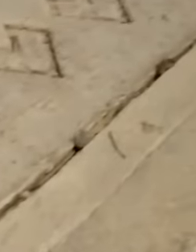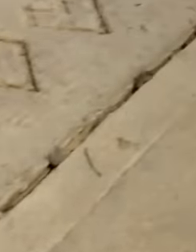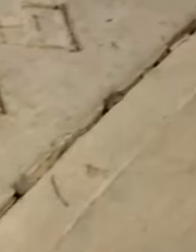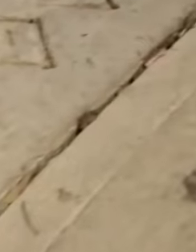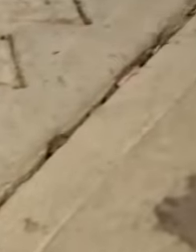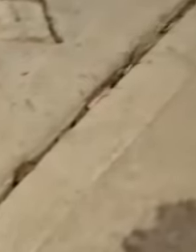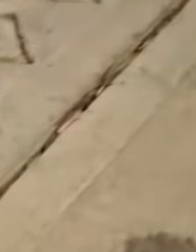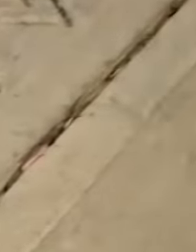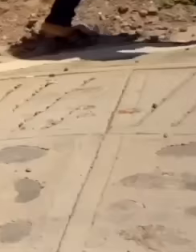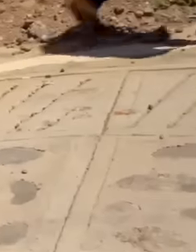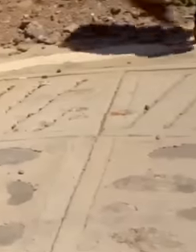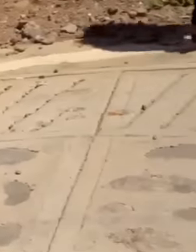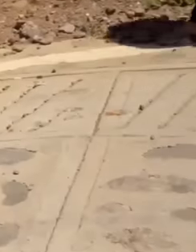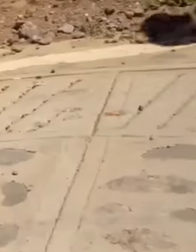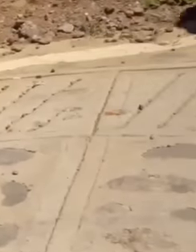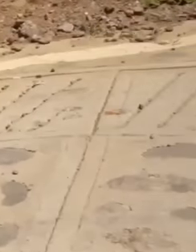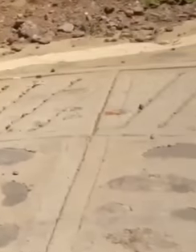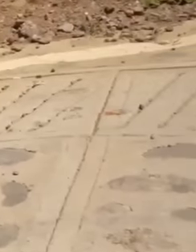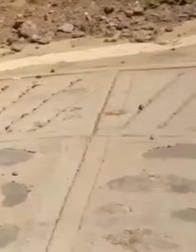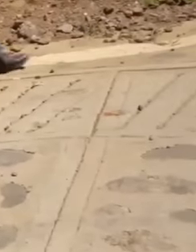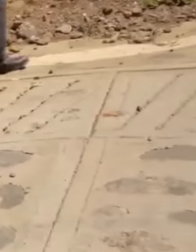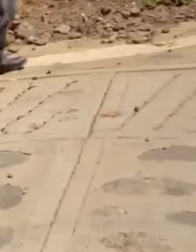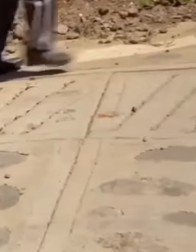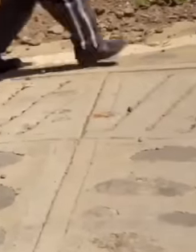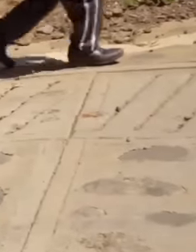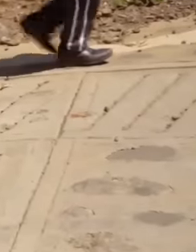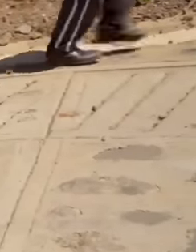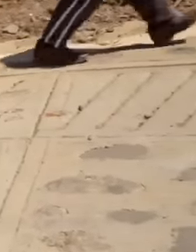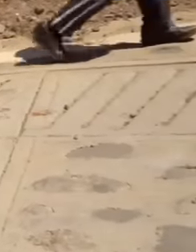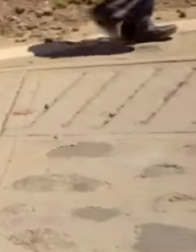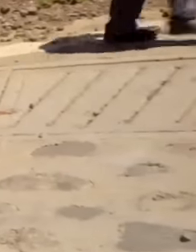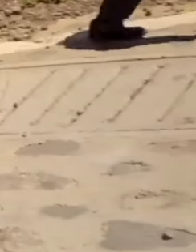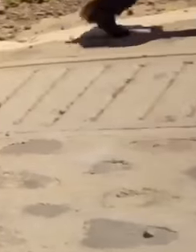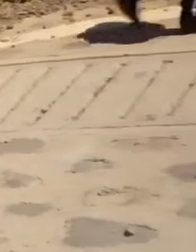not until now you can walk from here to there, that is, it is